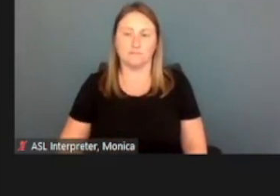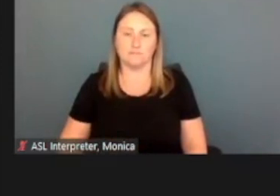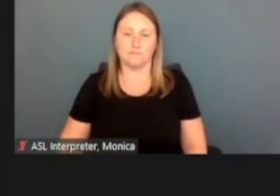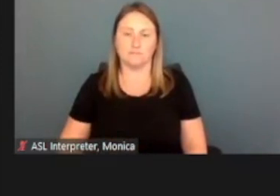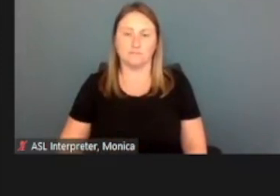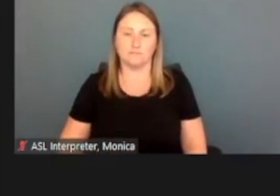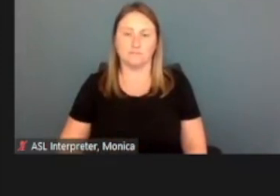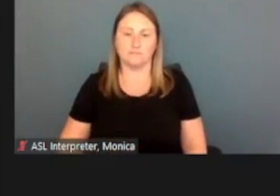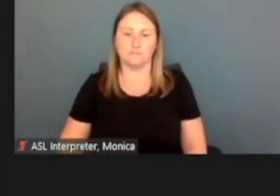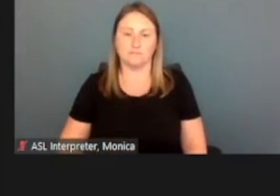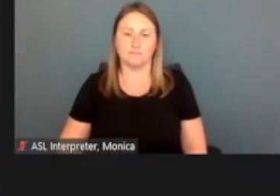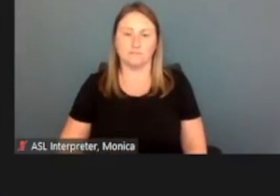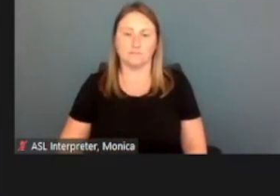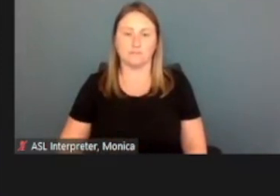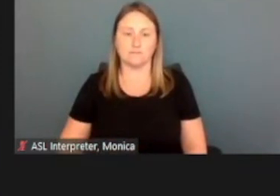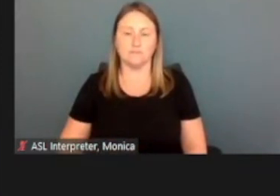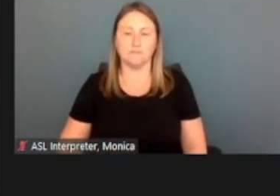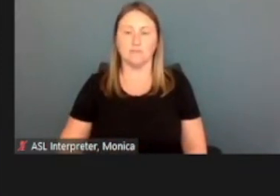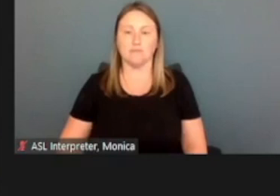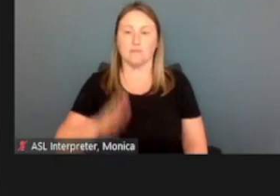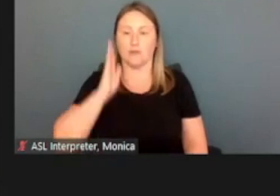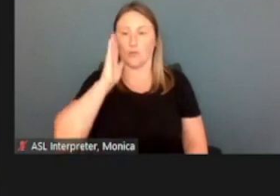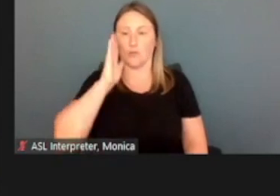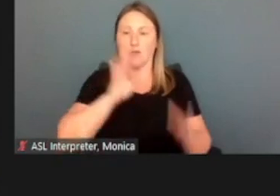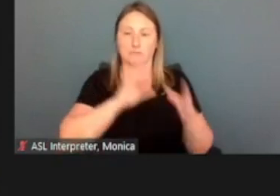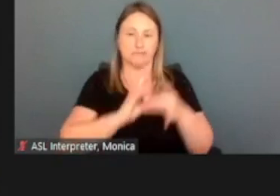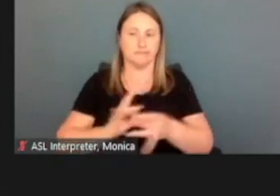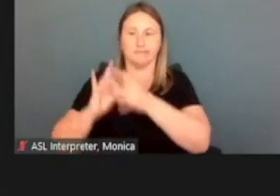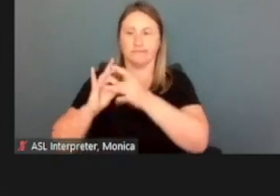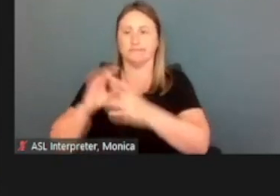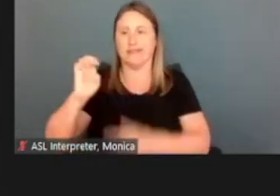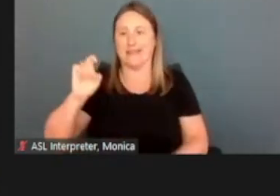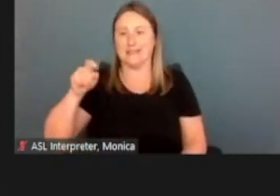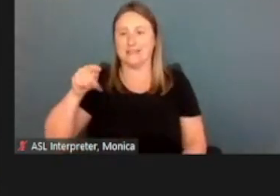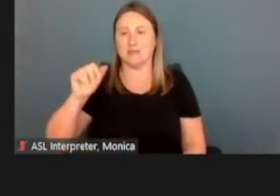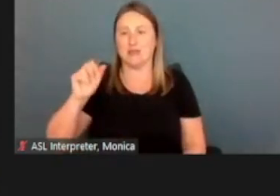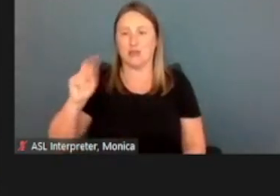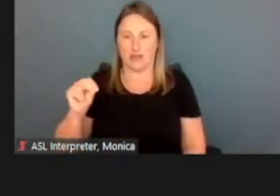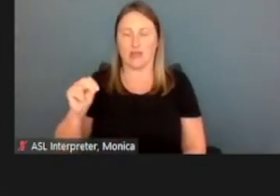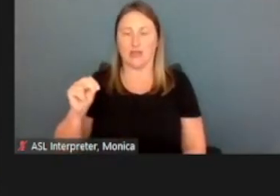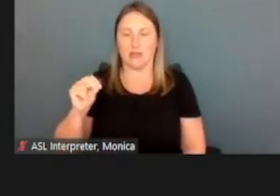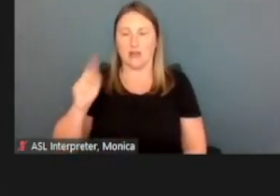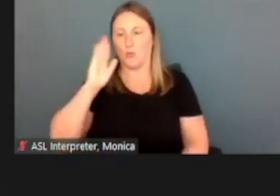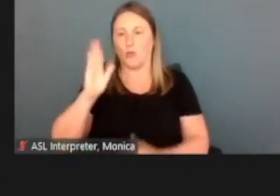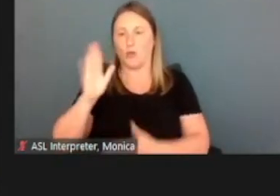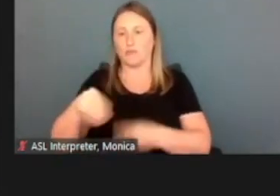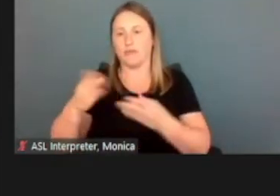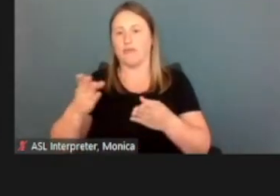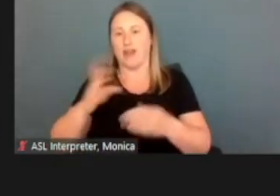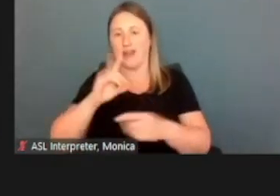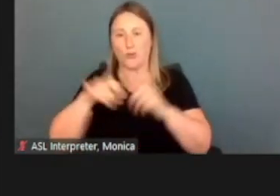Okay, so then it's gonna interface again with Experian, bring back prudent questions that only they should know